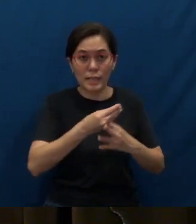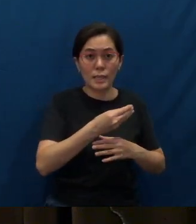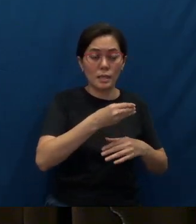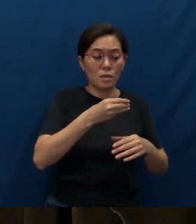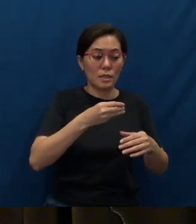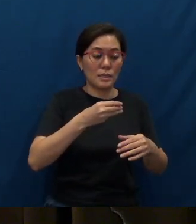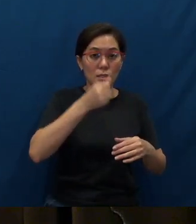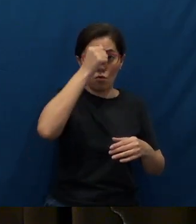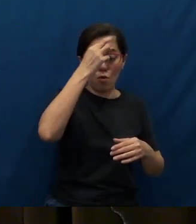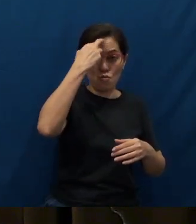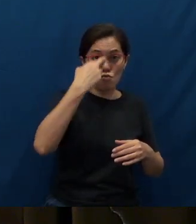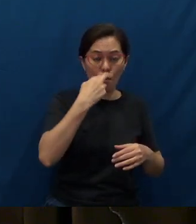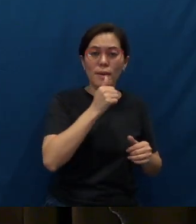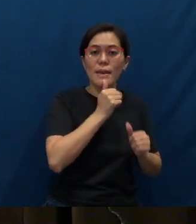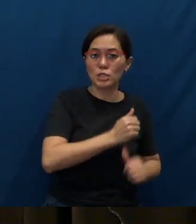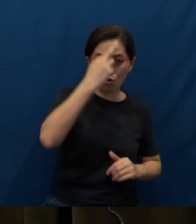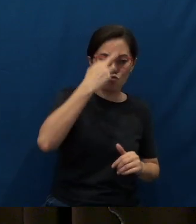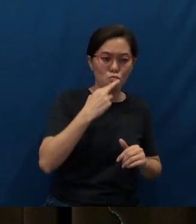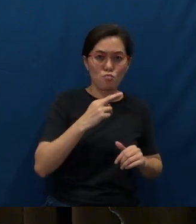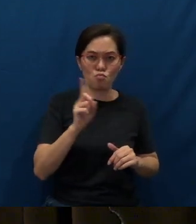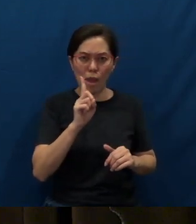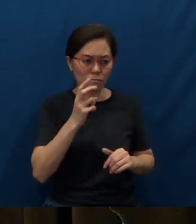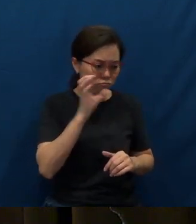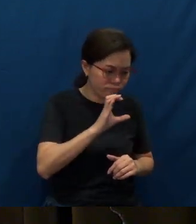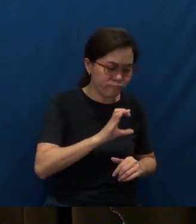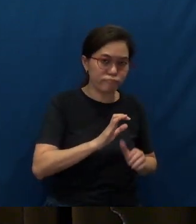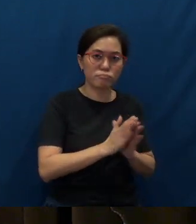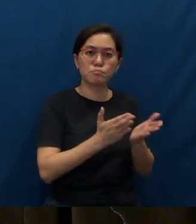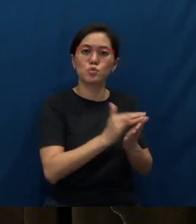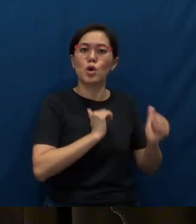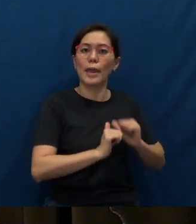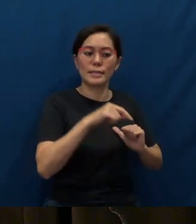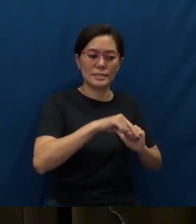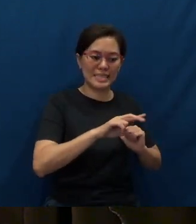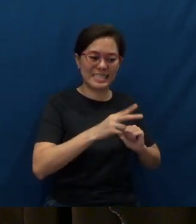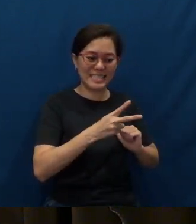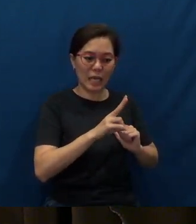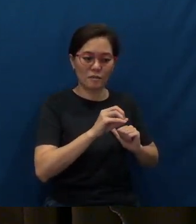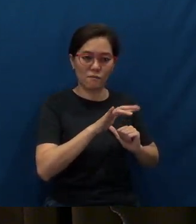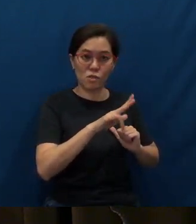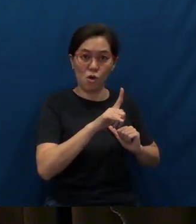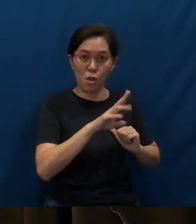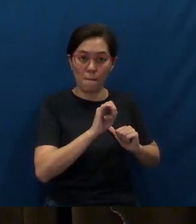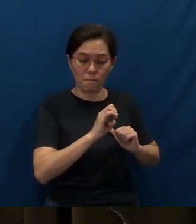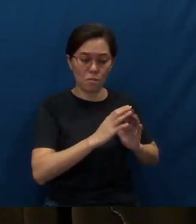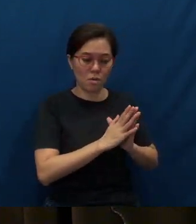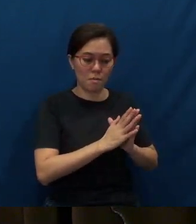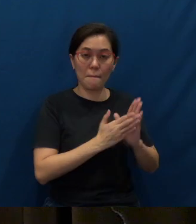You know, the book of Acts is actually the second volume of a two-volume work by Luke.